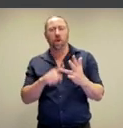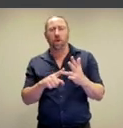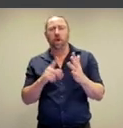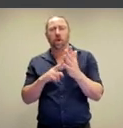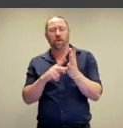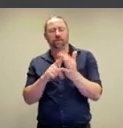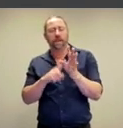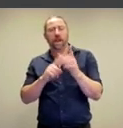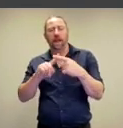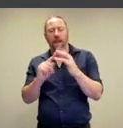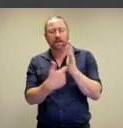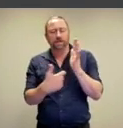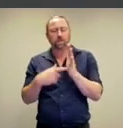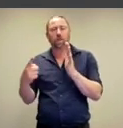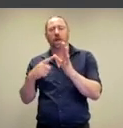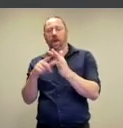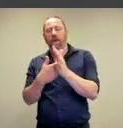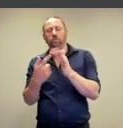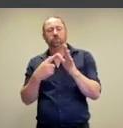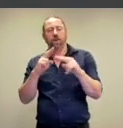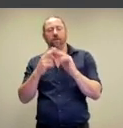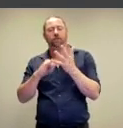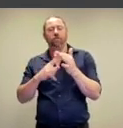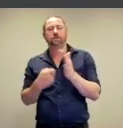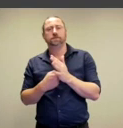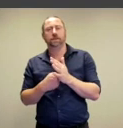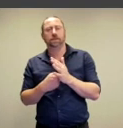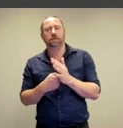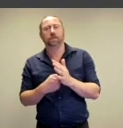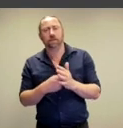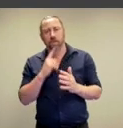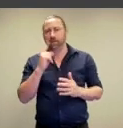in the works by Yoko, Valie Export and